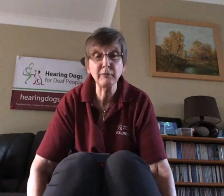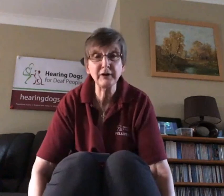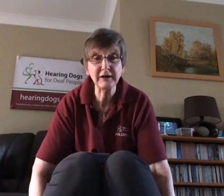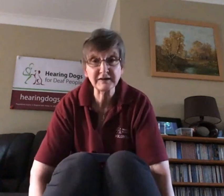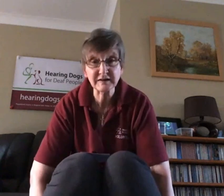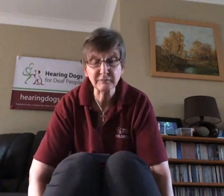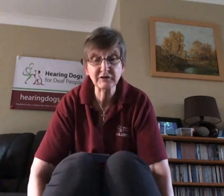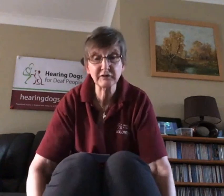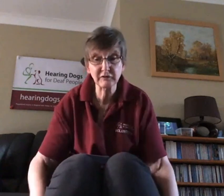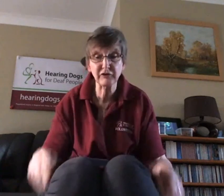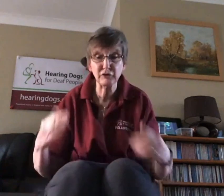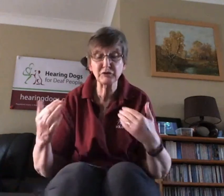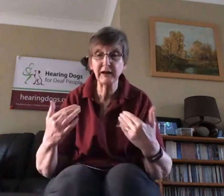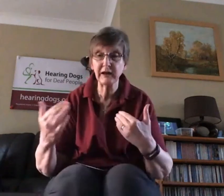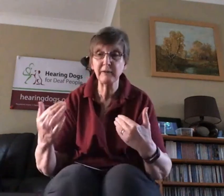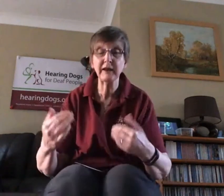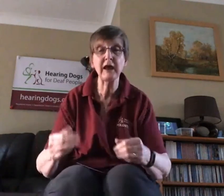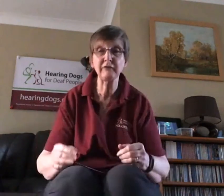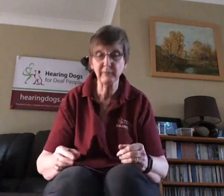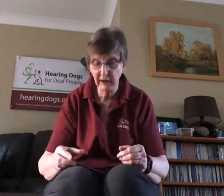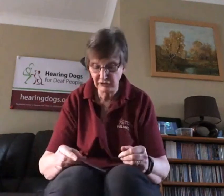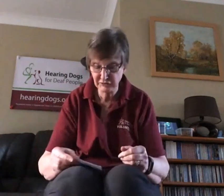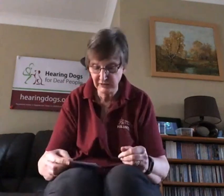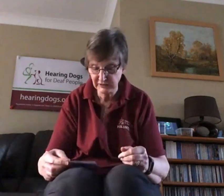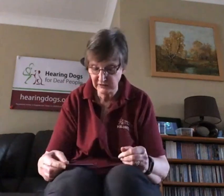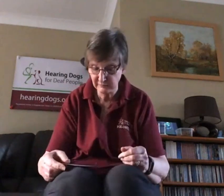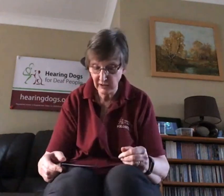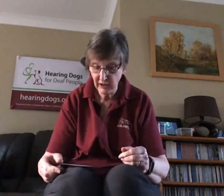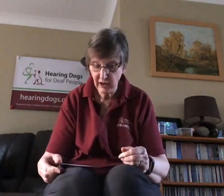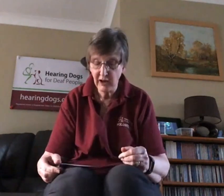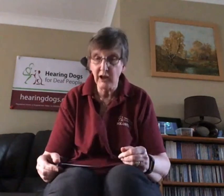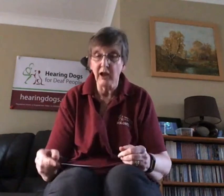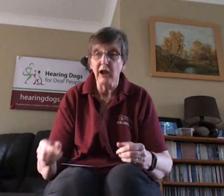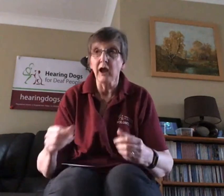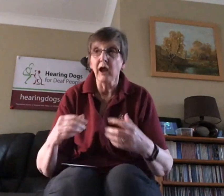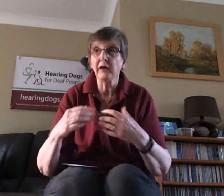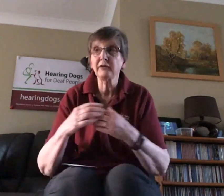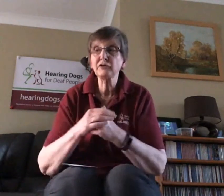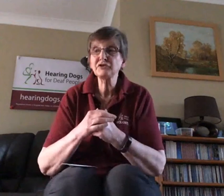need some for you to be a little bit careful about how you speak to them and the dogs actually